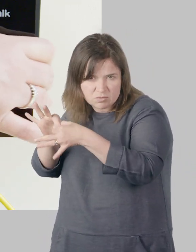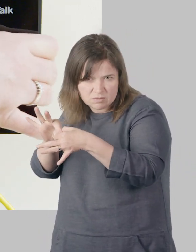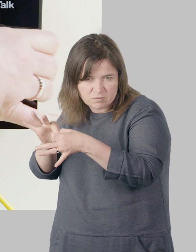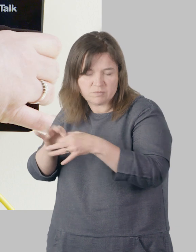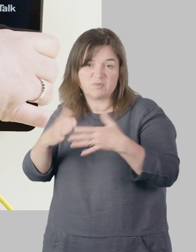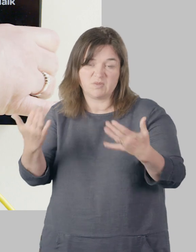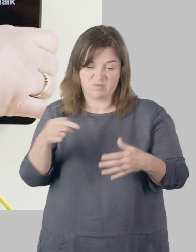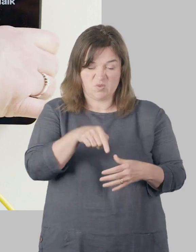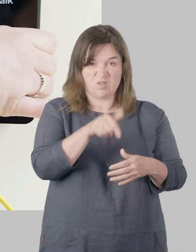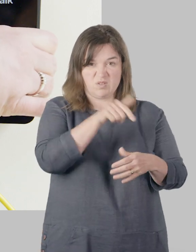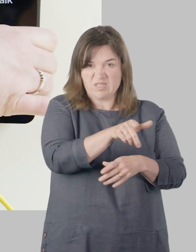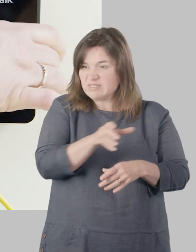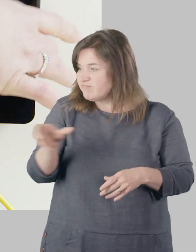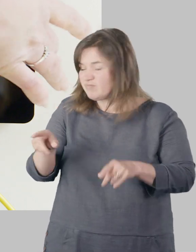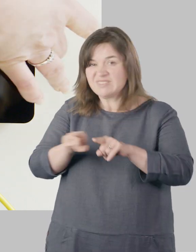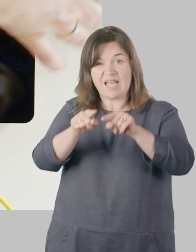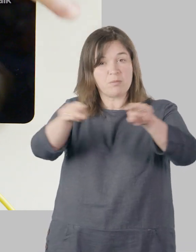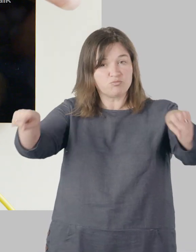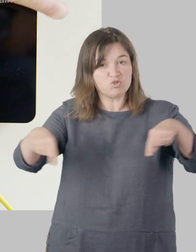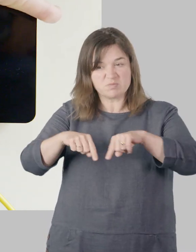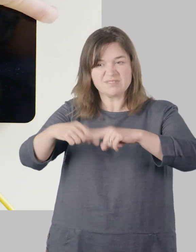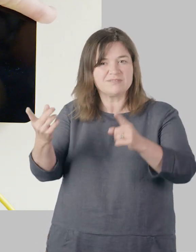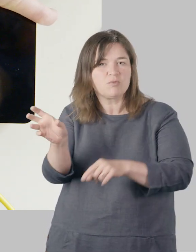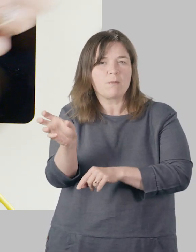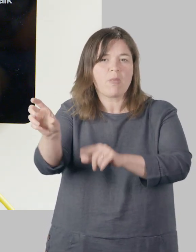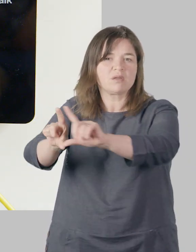Fully extend the antennas on the unit switch on the main socket.